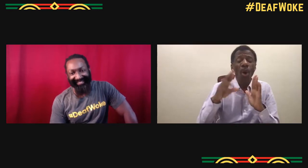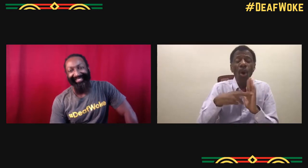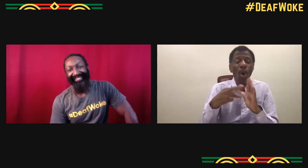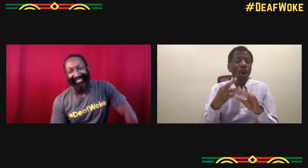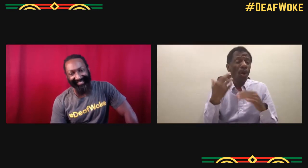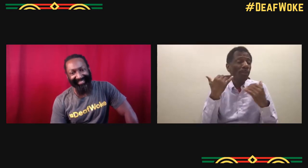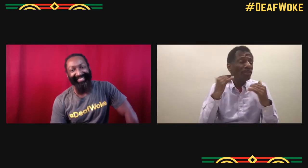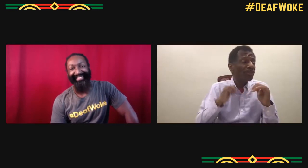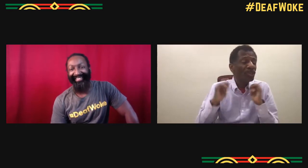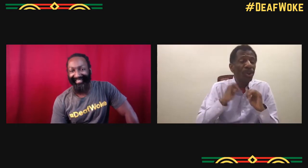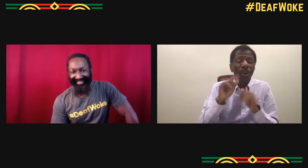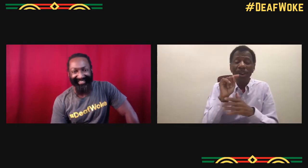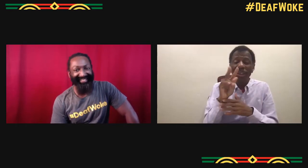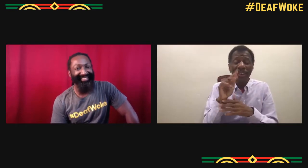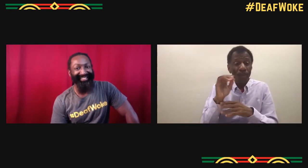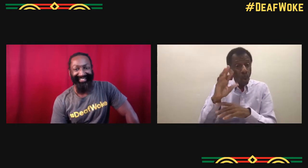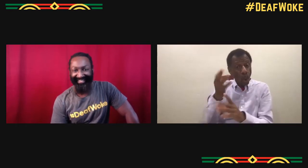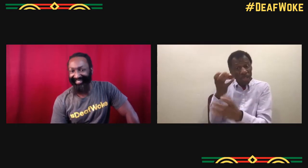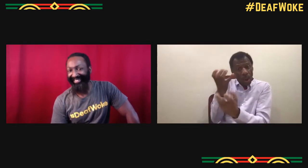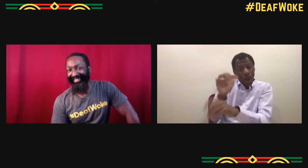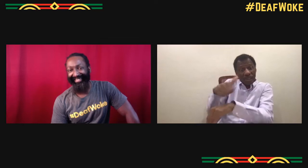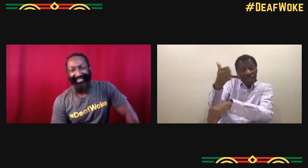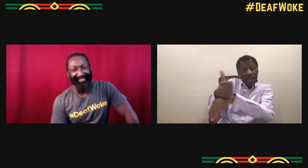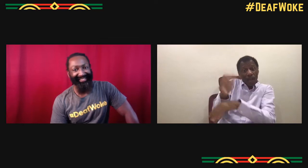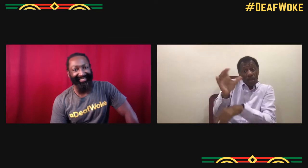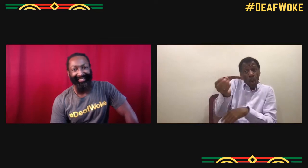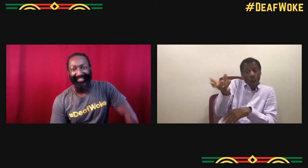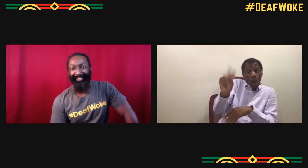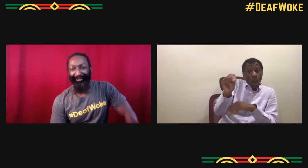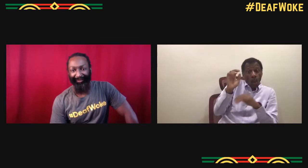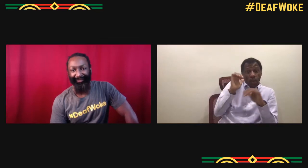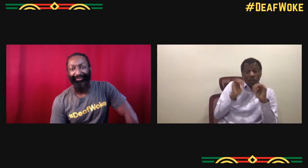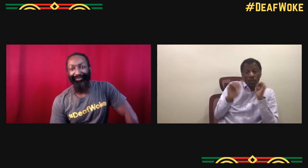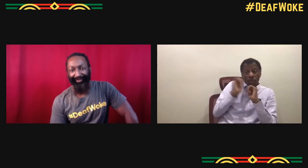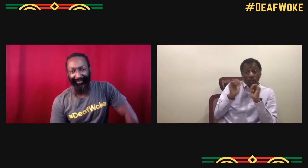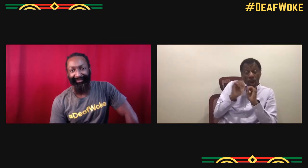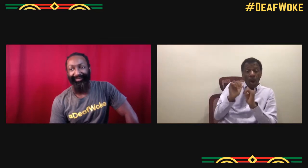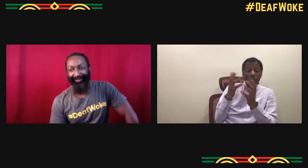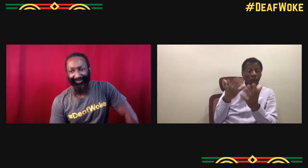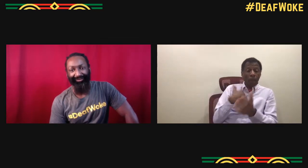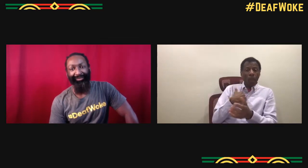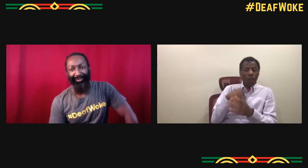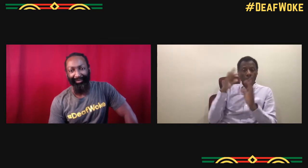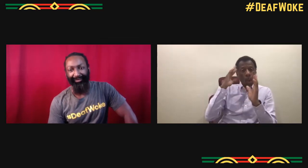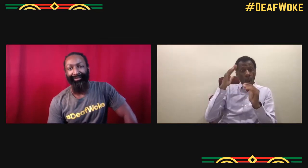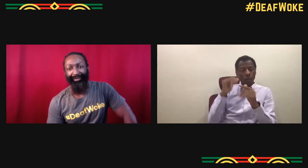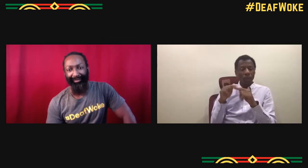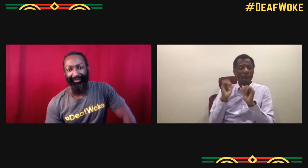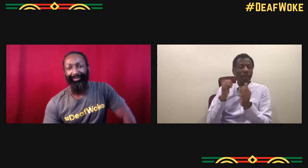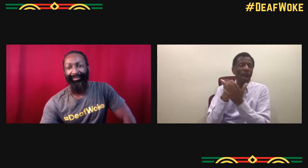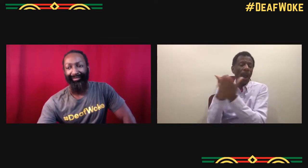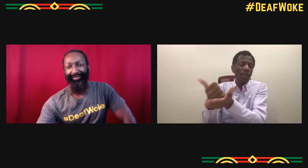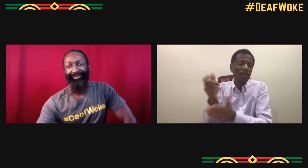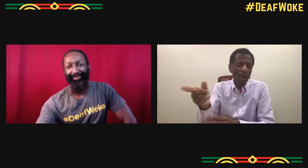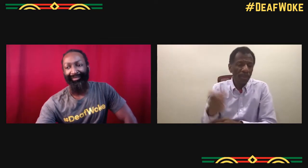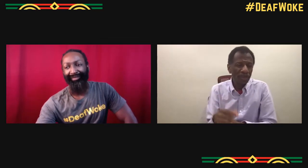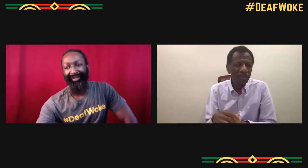more frequently and now there's such a thirst for something that they wanna do and they wanna set up maybe their own show